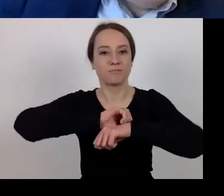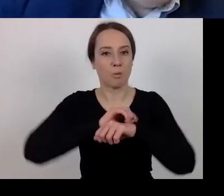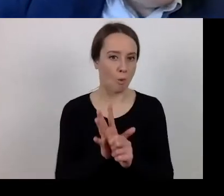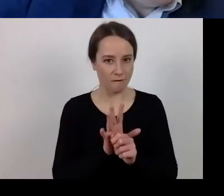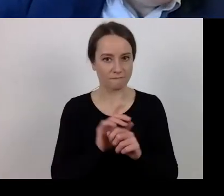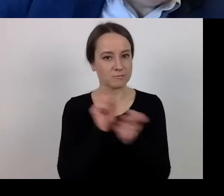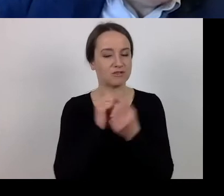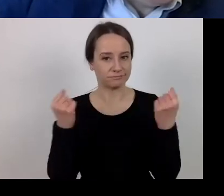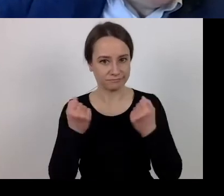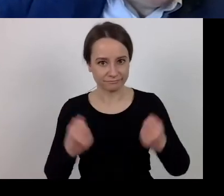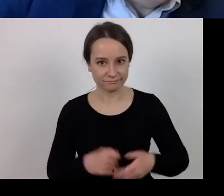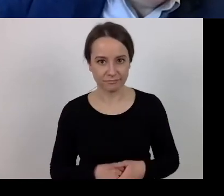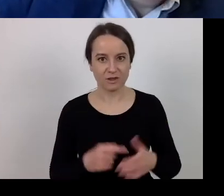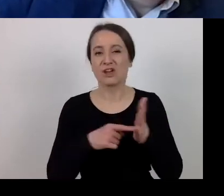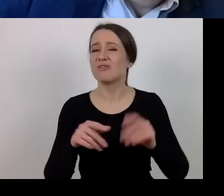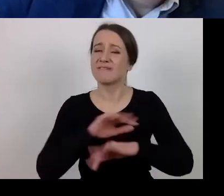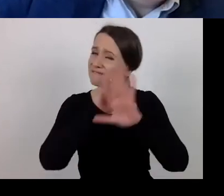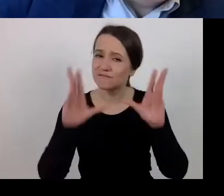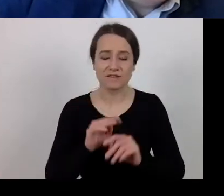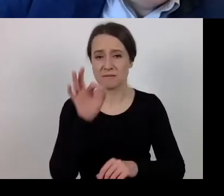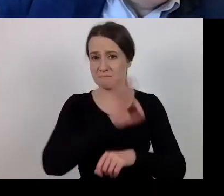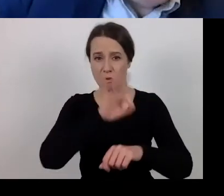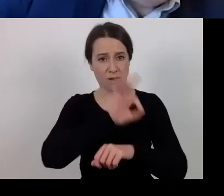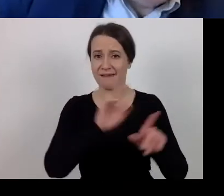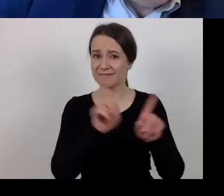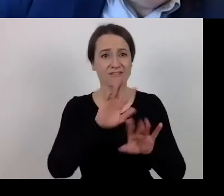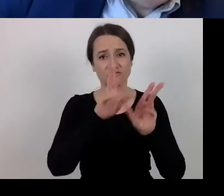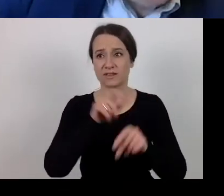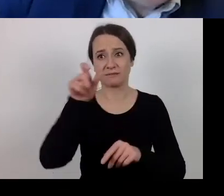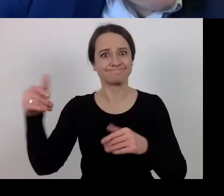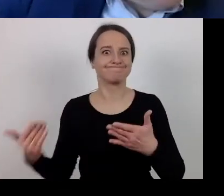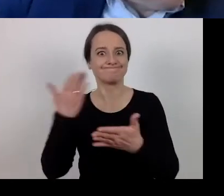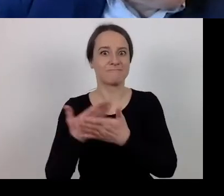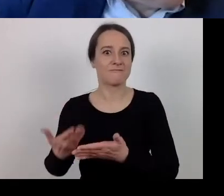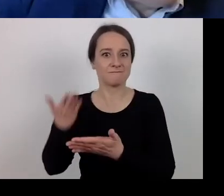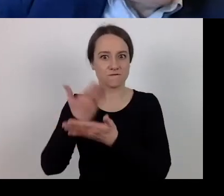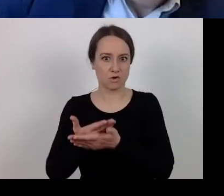that this applies to all projects and applicants to which existing guidelines